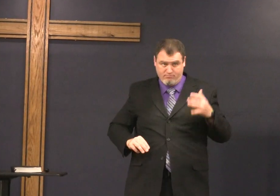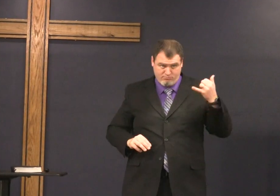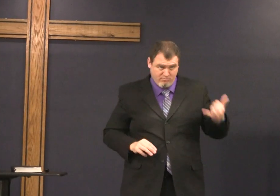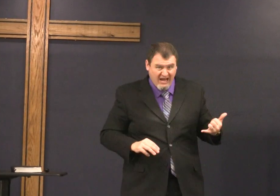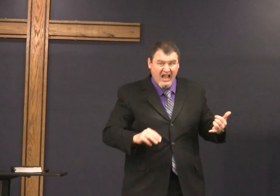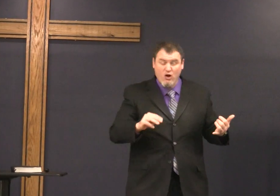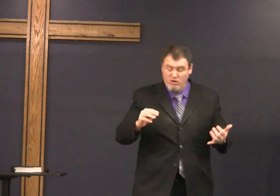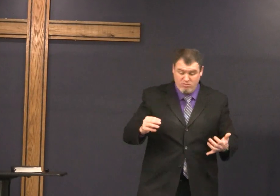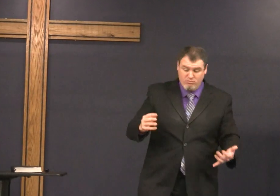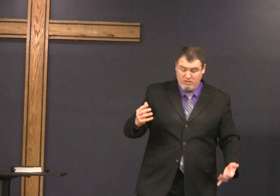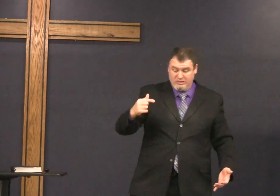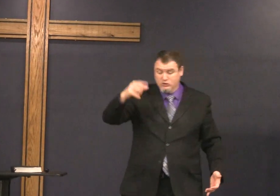the Messiah Jesus Christ